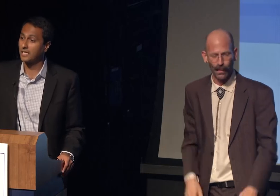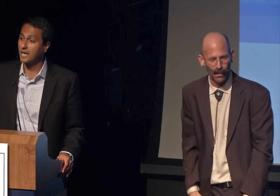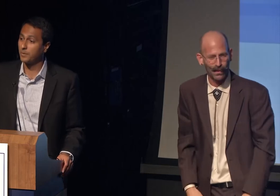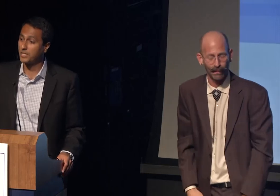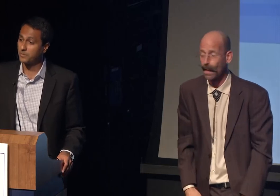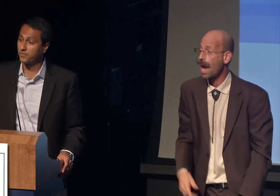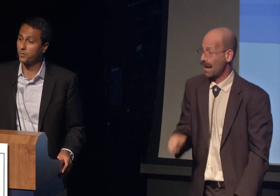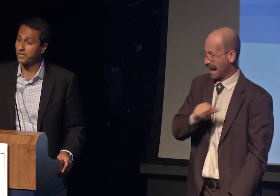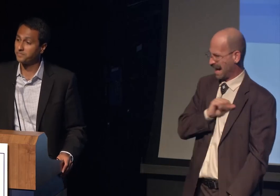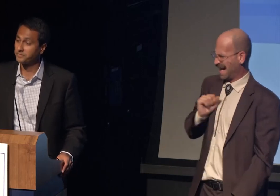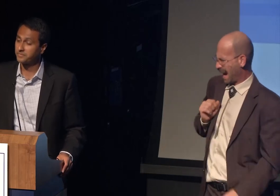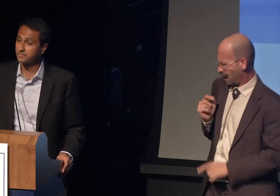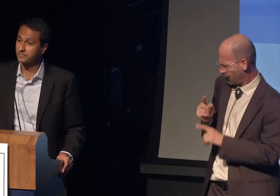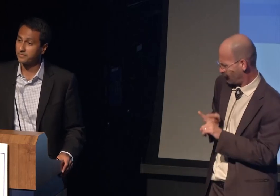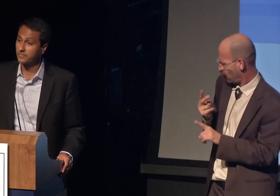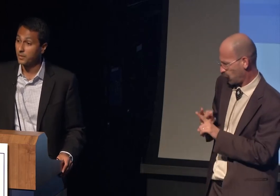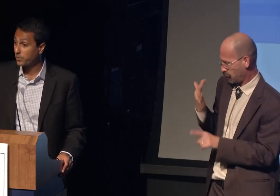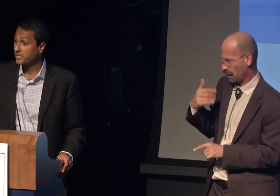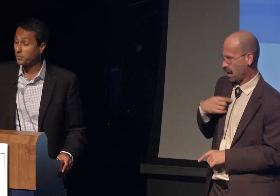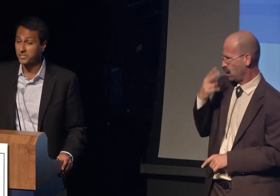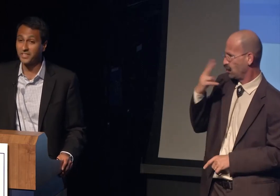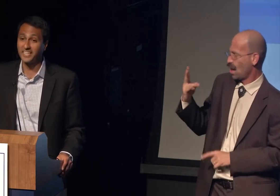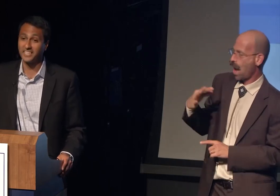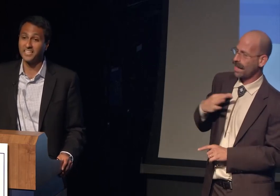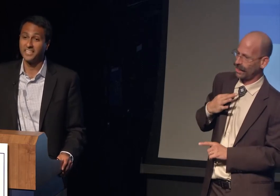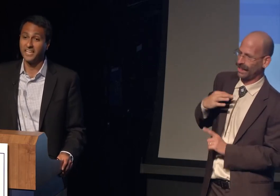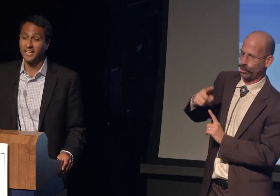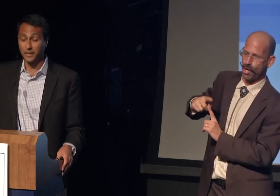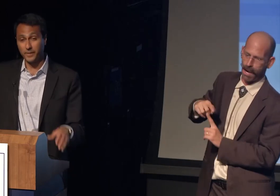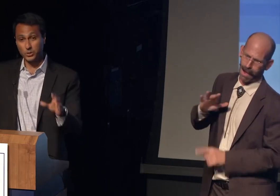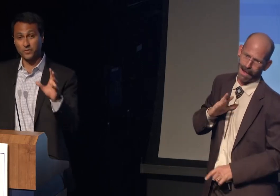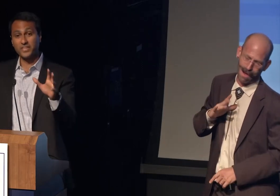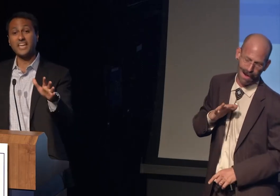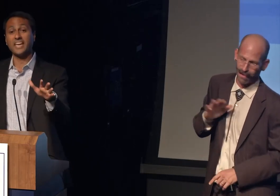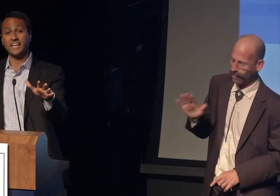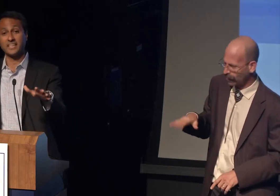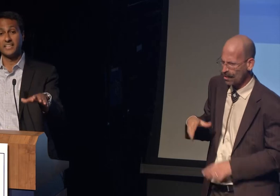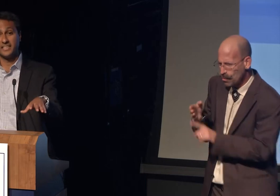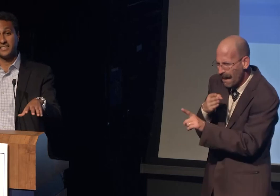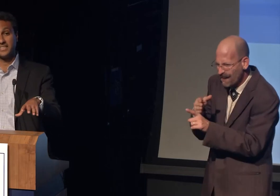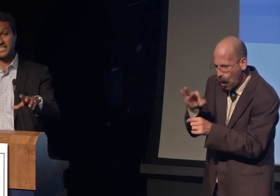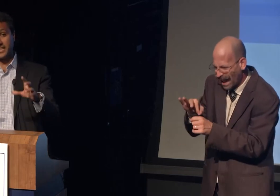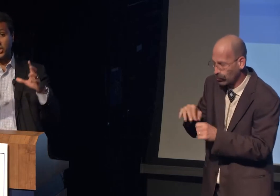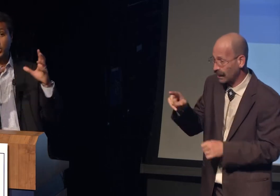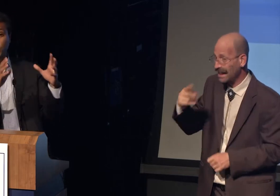a couple months before the President was elected that a picture of King, it said the dreamer,